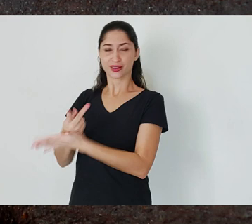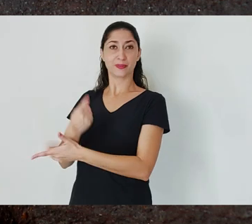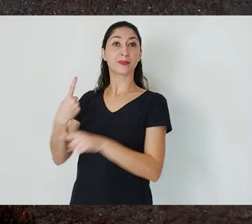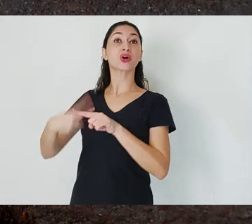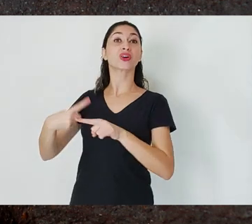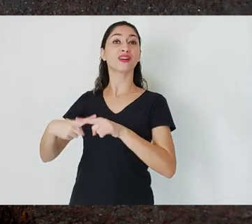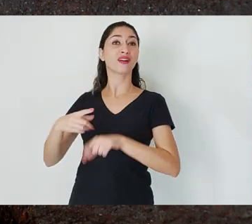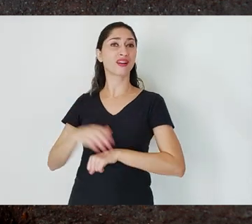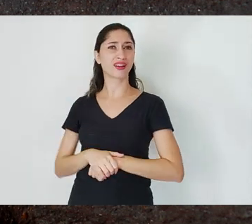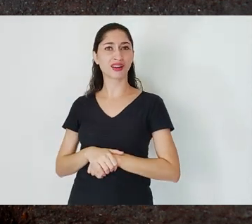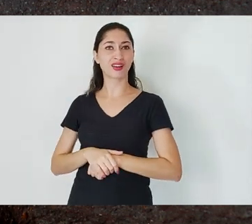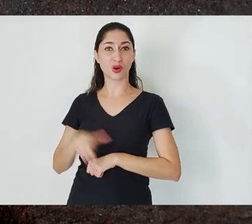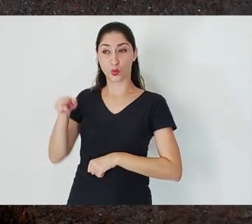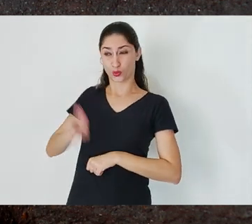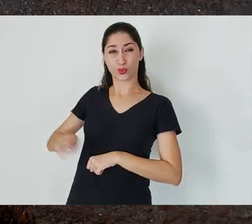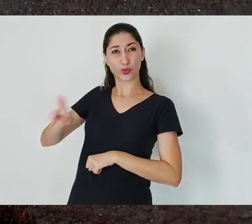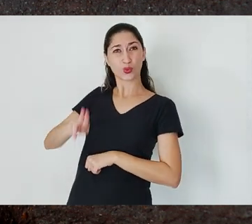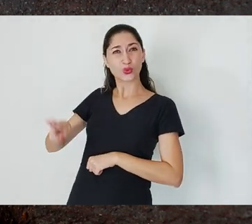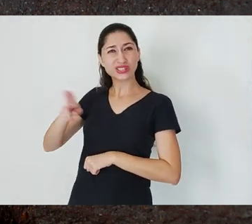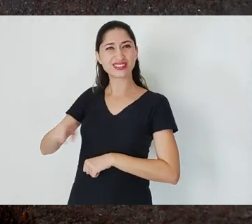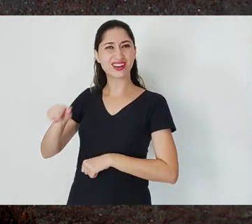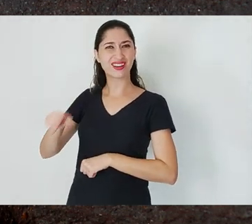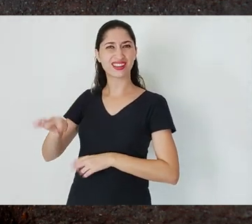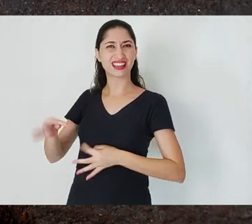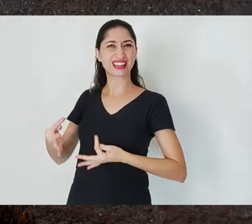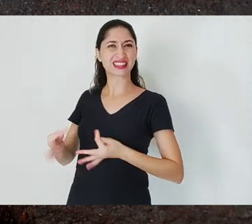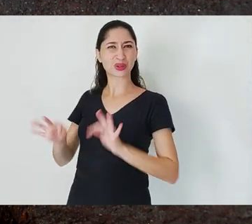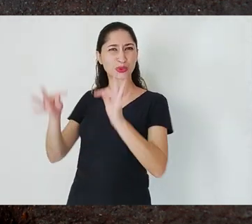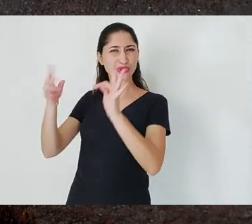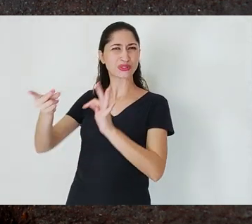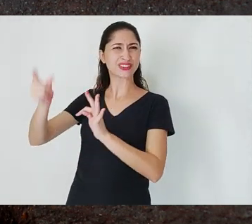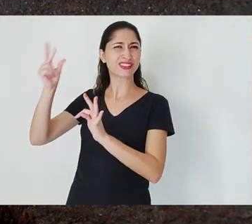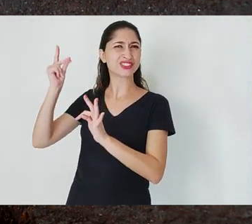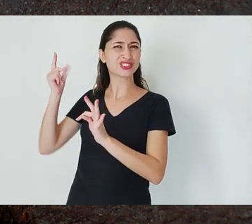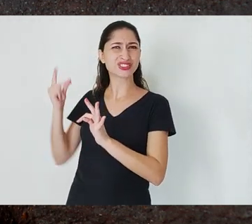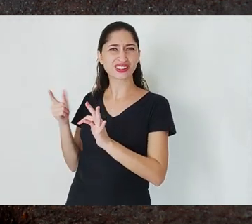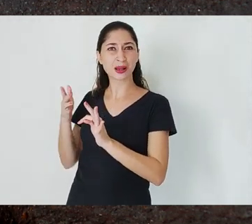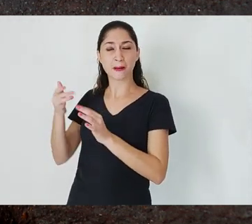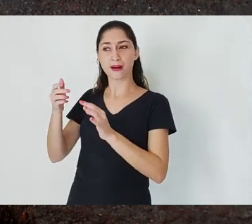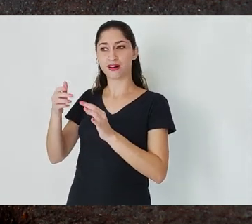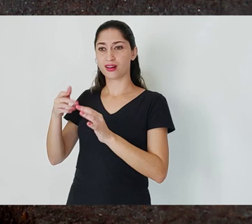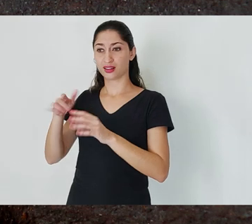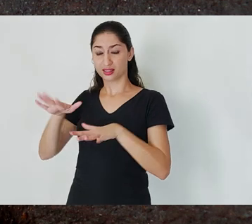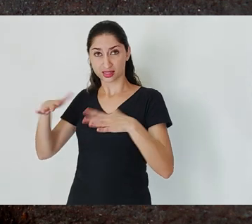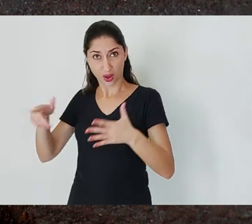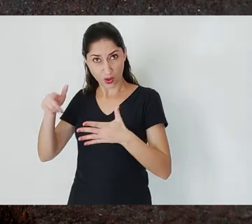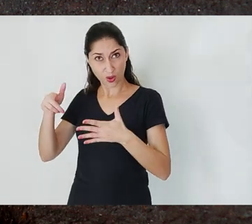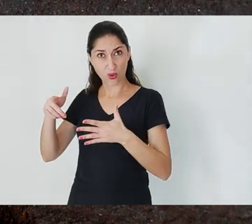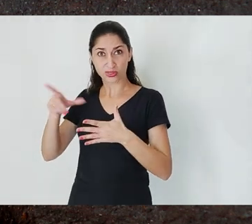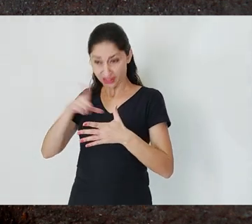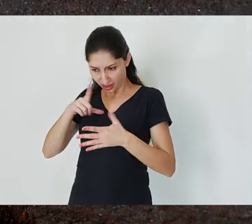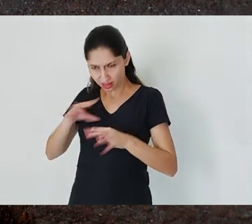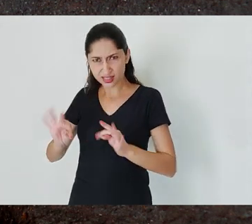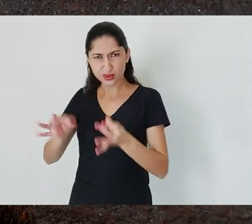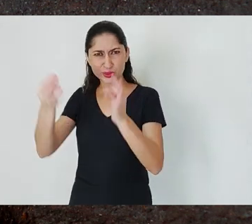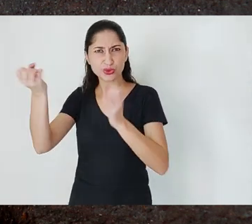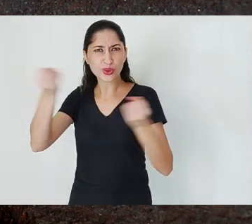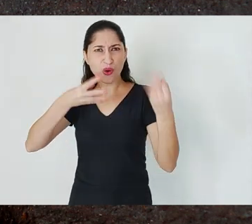There are much more modern techniques that would be way